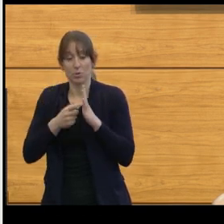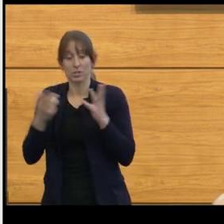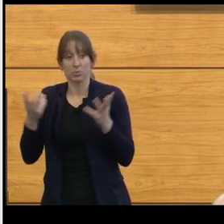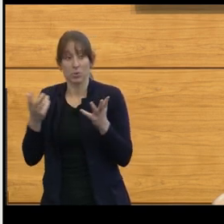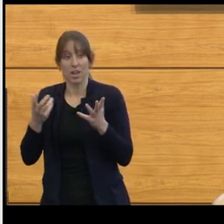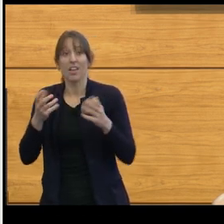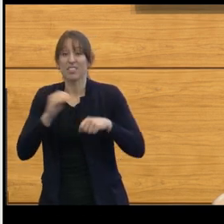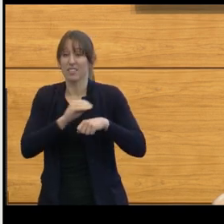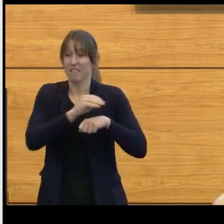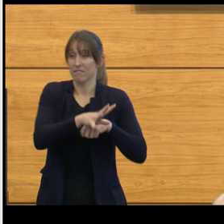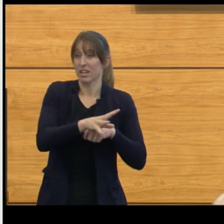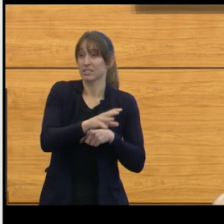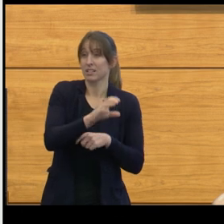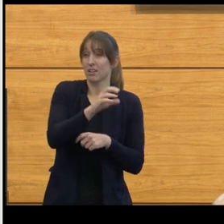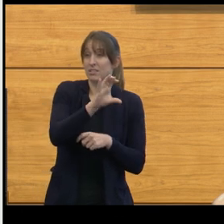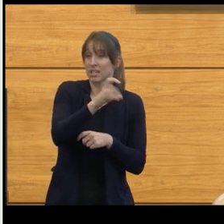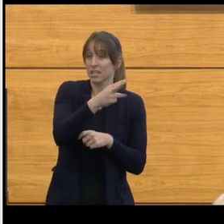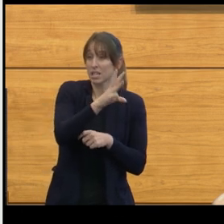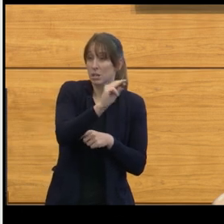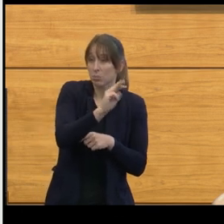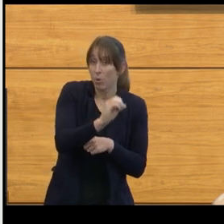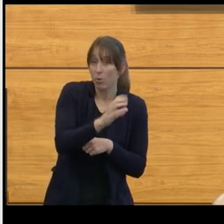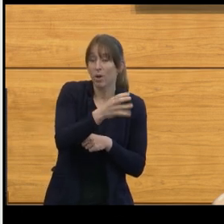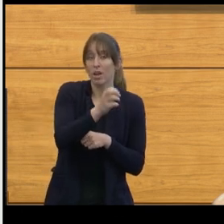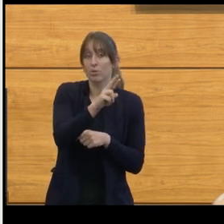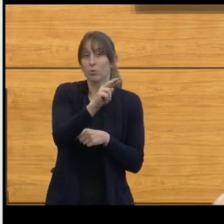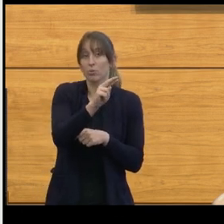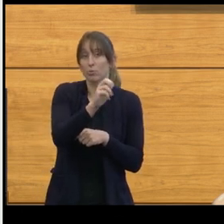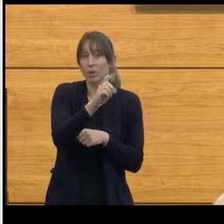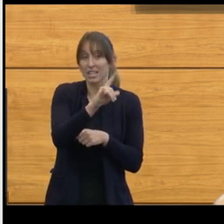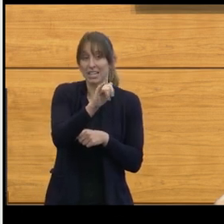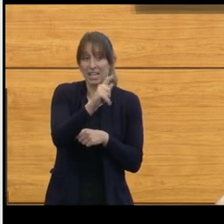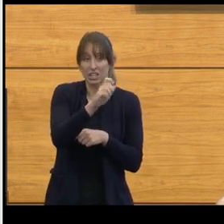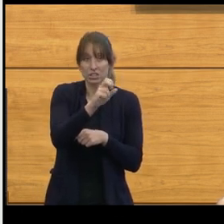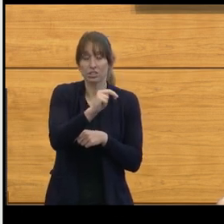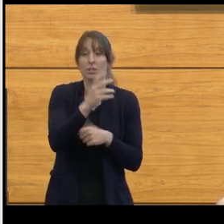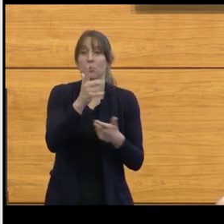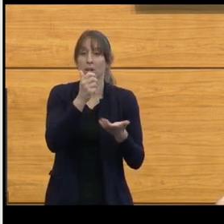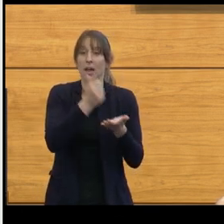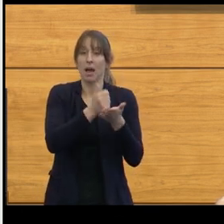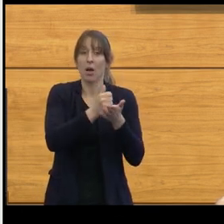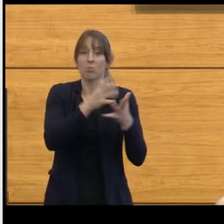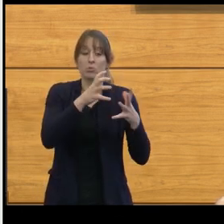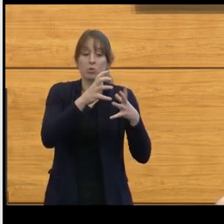of radiation and chemo could help us with that. But the one thing we did also learn was that